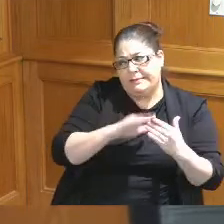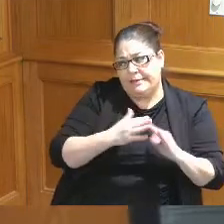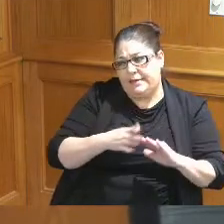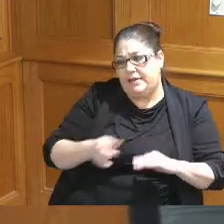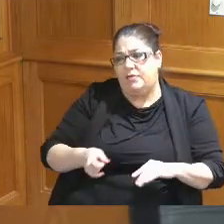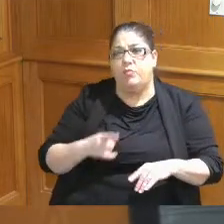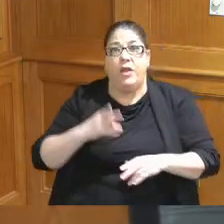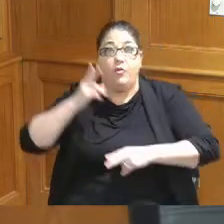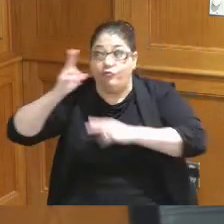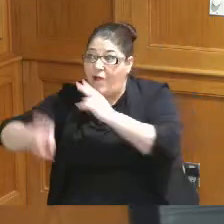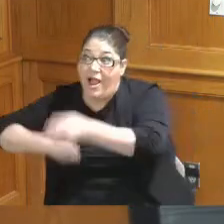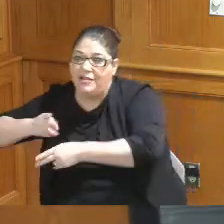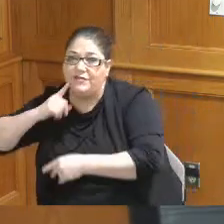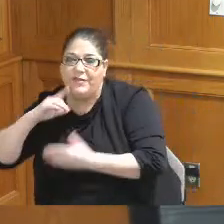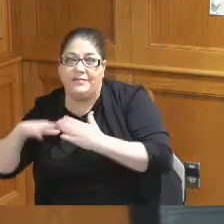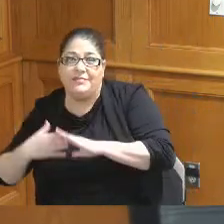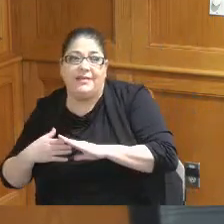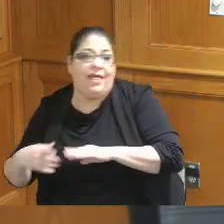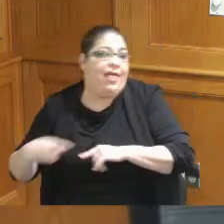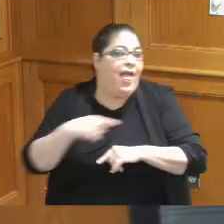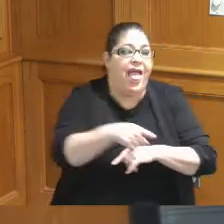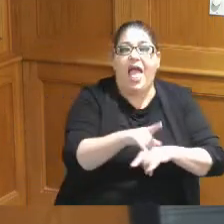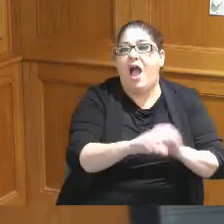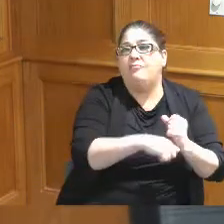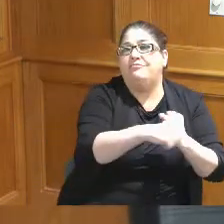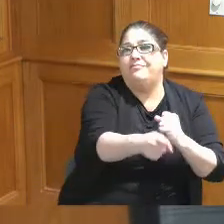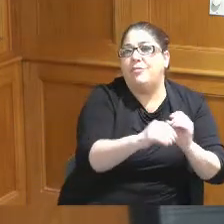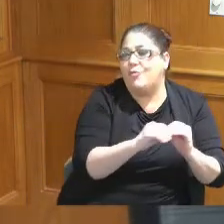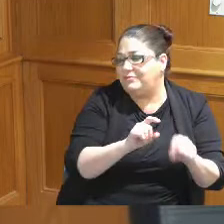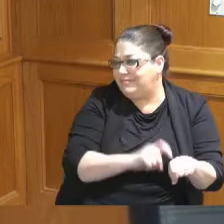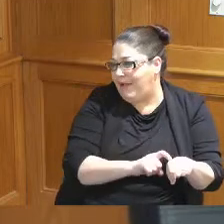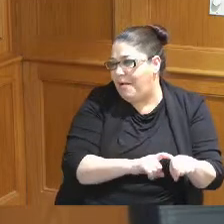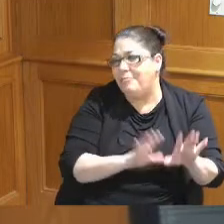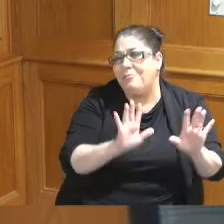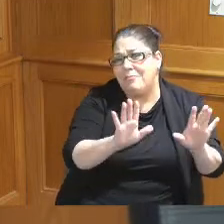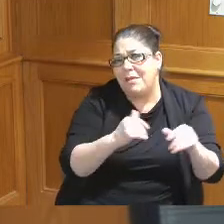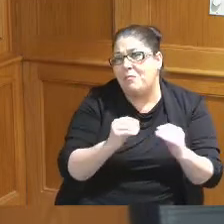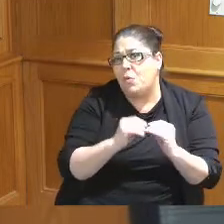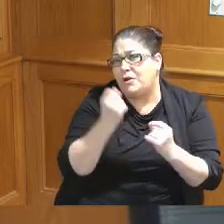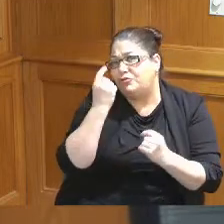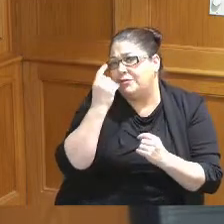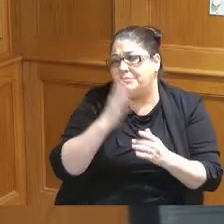things and then other things we say we need a lot more time and understanding with that being said